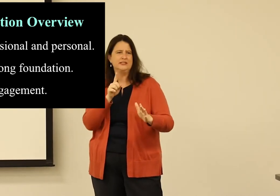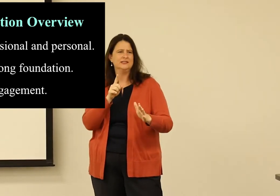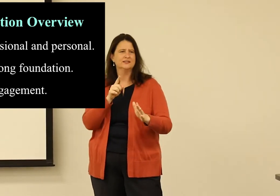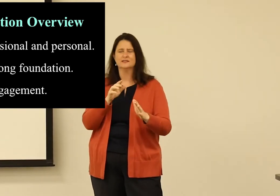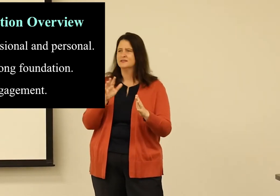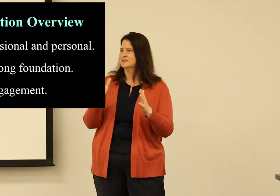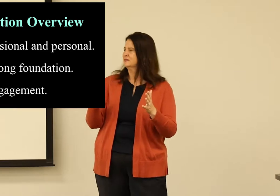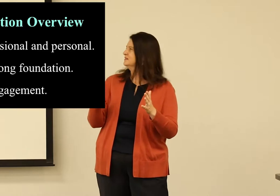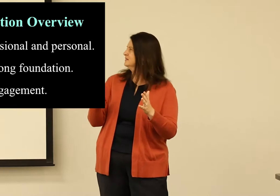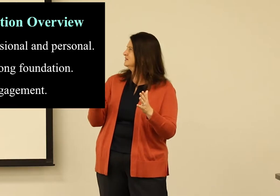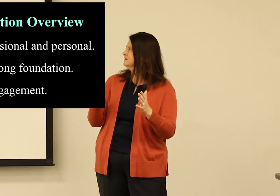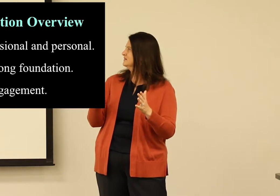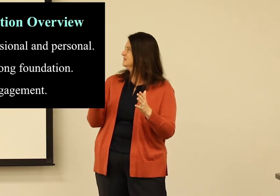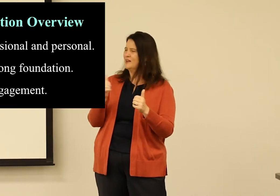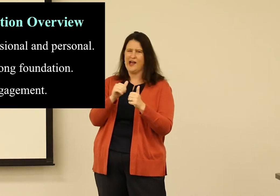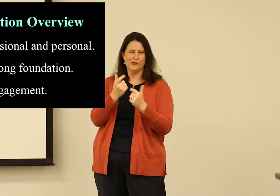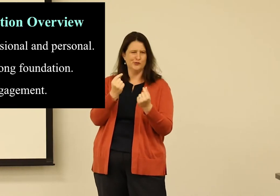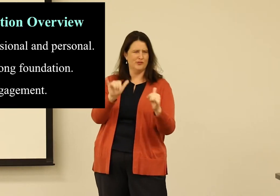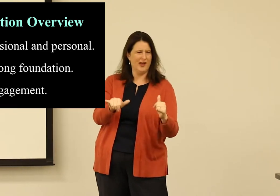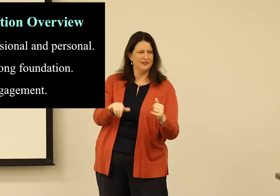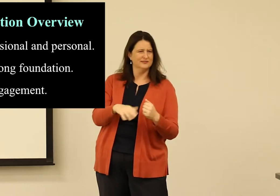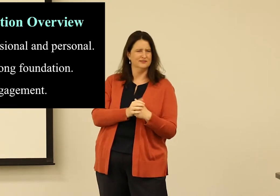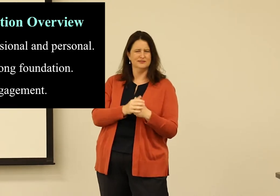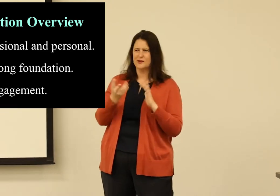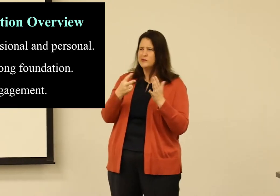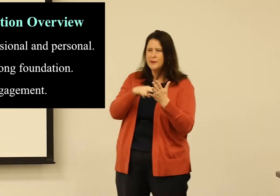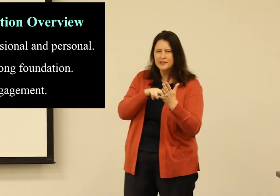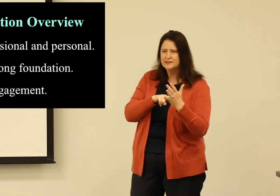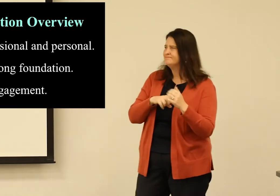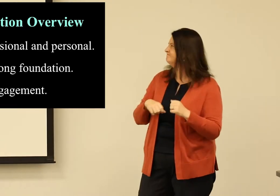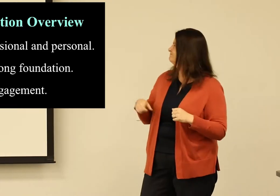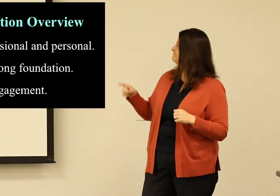in terms of being an academic? How is it that we do that?